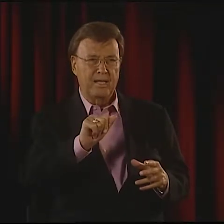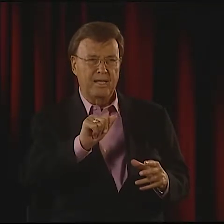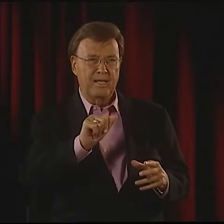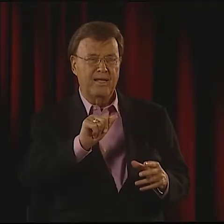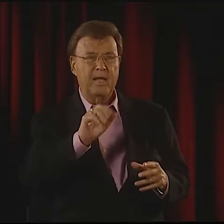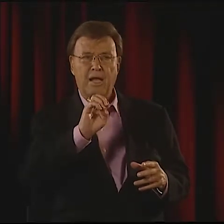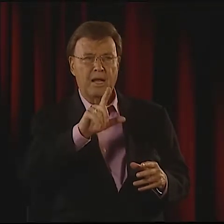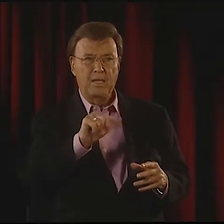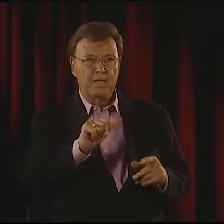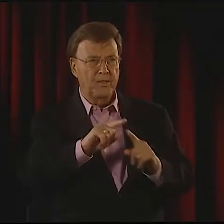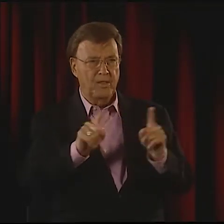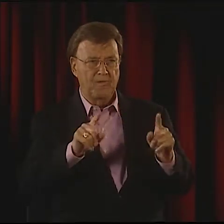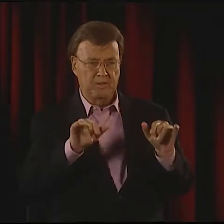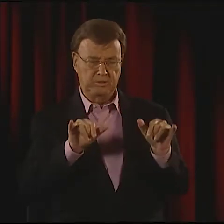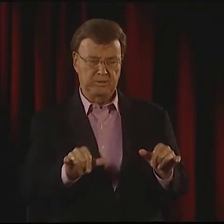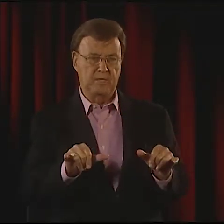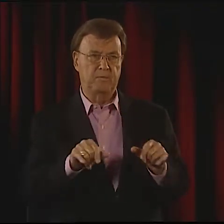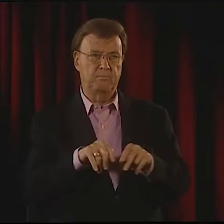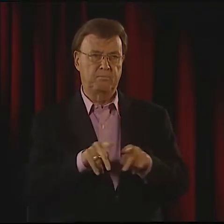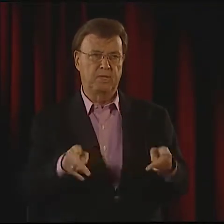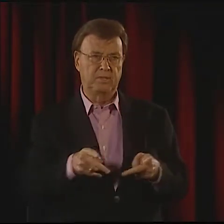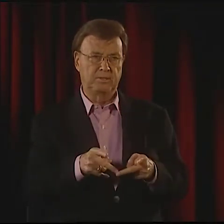YES, LARGE MOVEMENT.